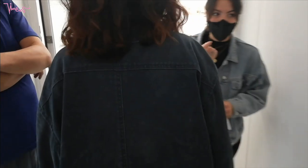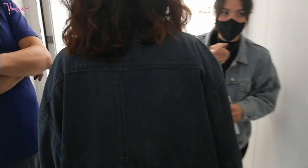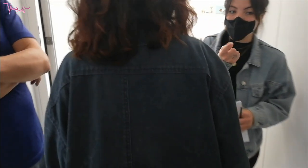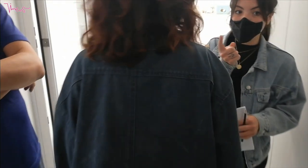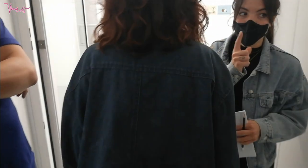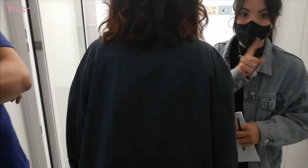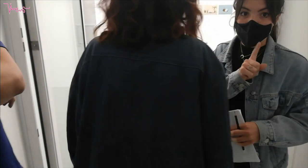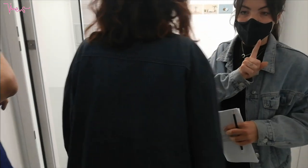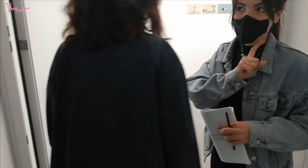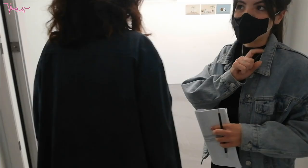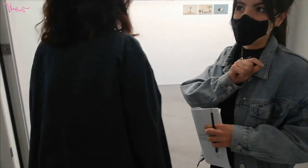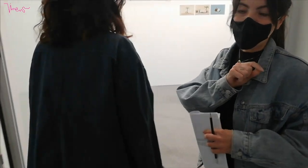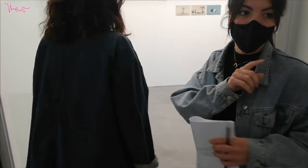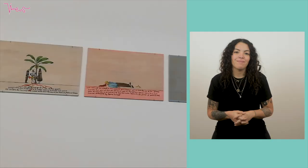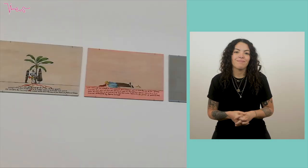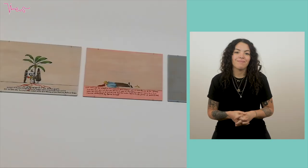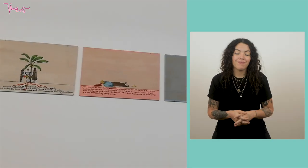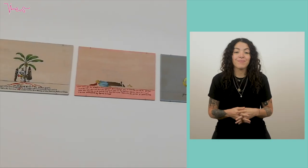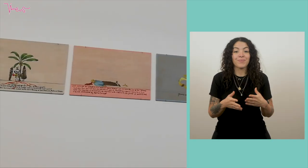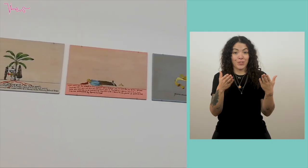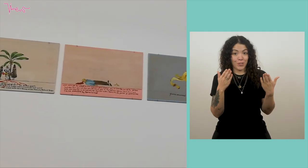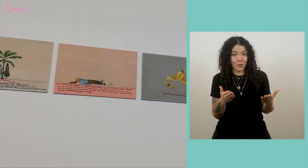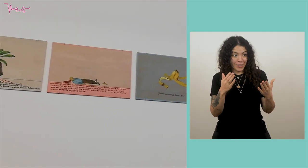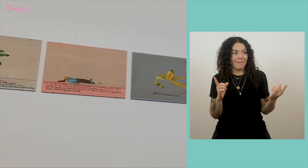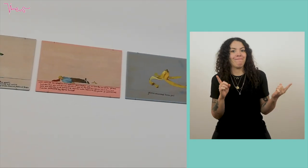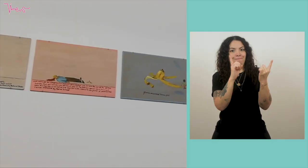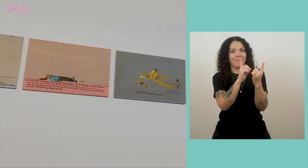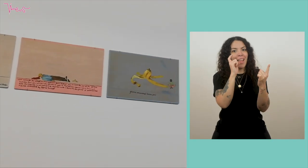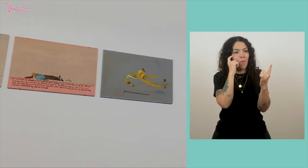We are the sign language interpreters (Voice off: Jen) Elodia today accompanied by Eve,